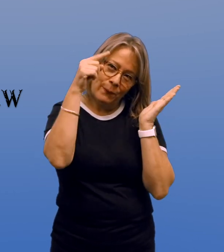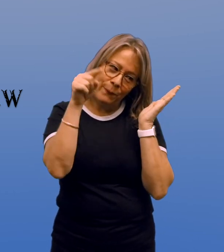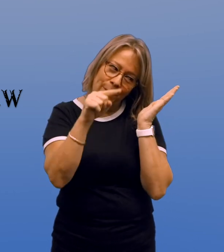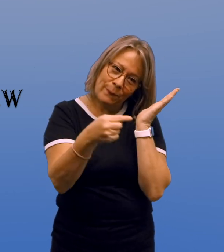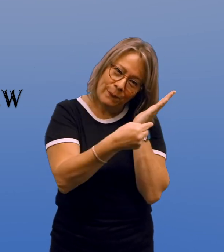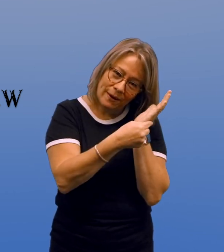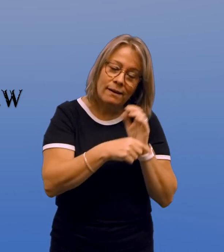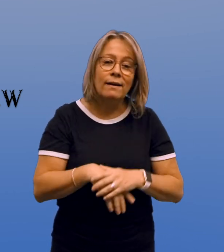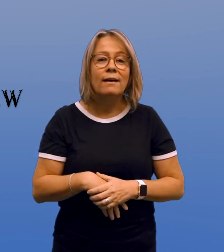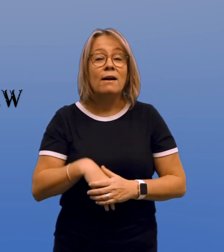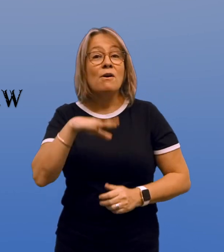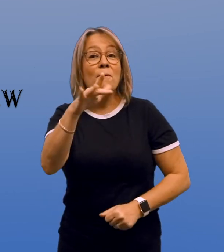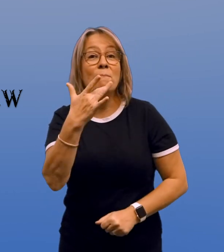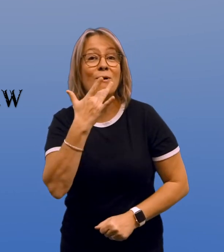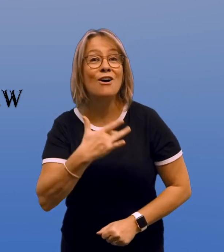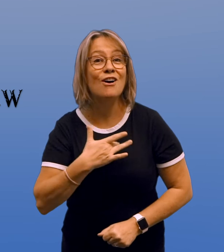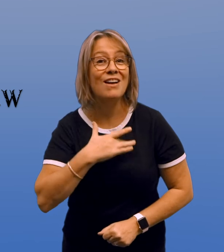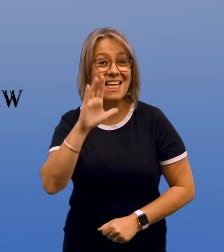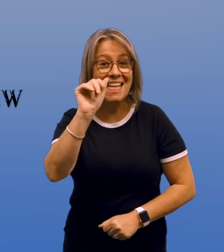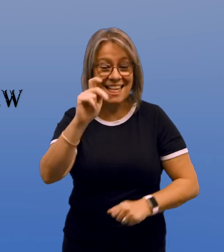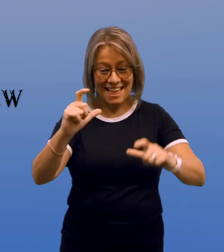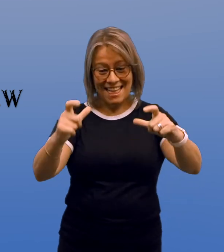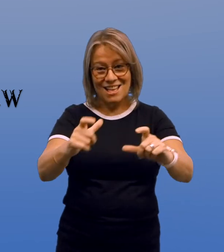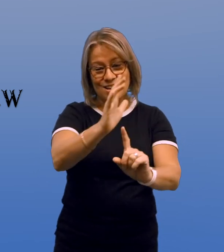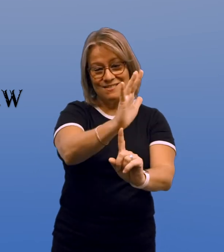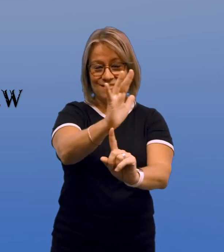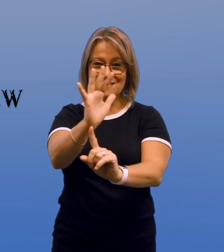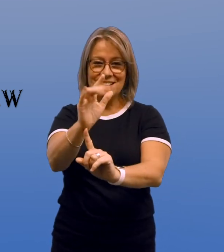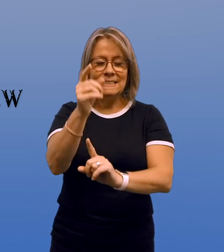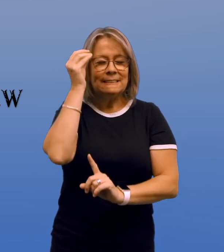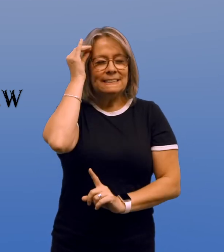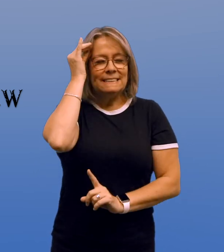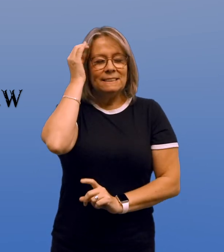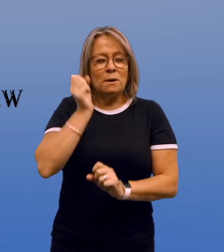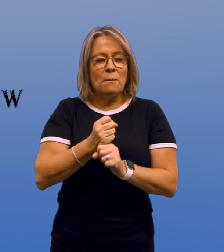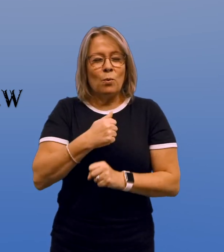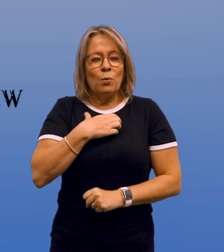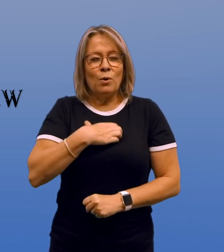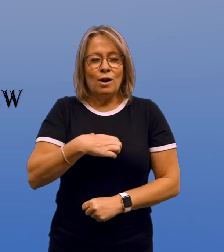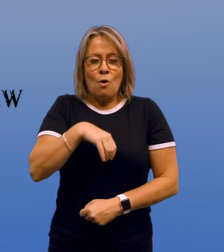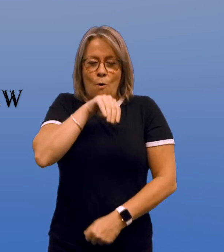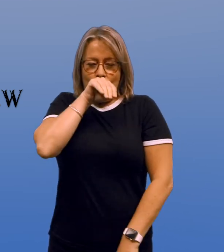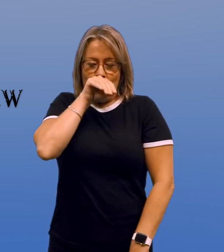in hopes the tooth fairy would come? On our birthday cake, we gaze at the candles' flickering flames, close our eyes,